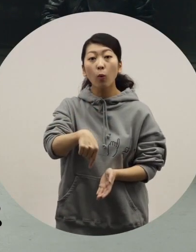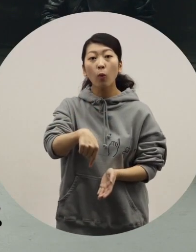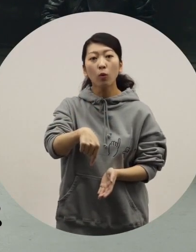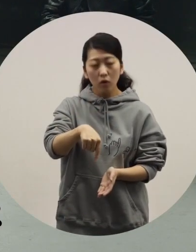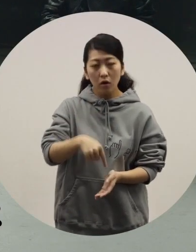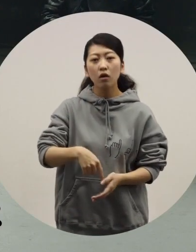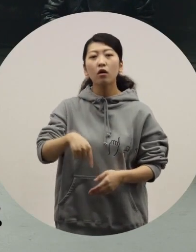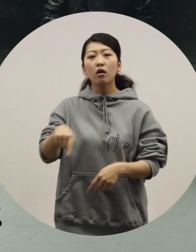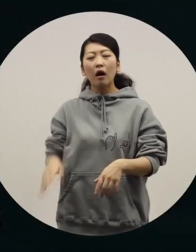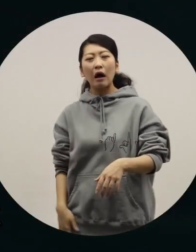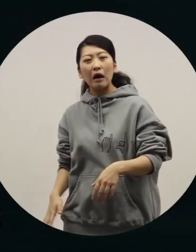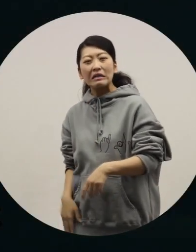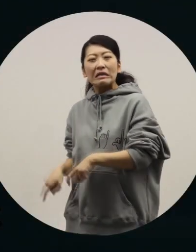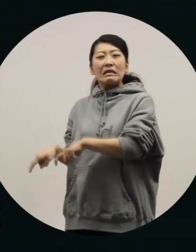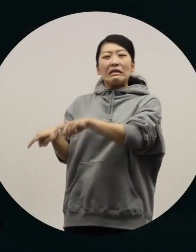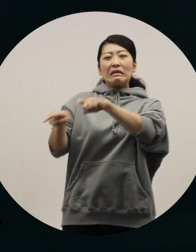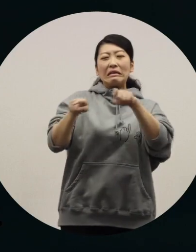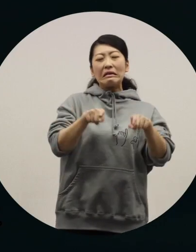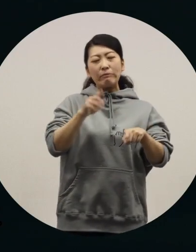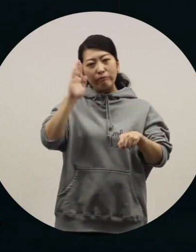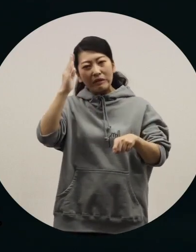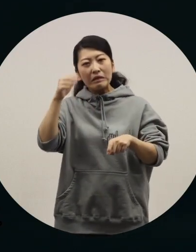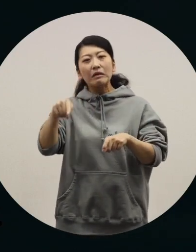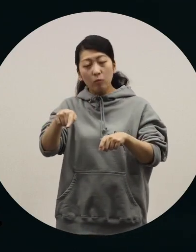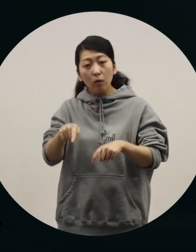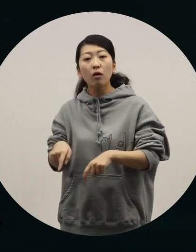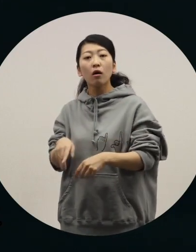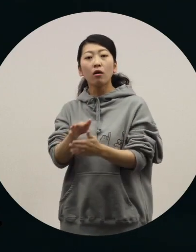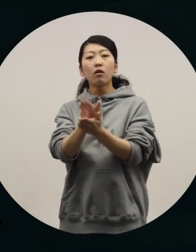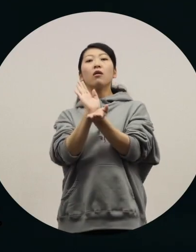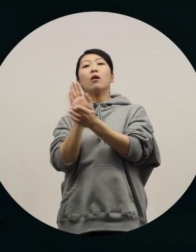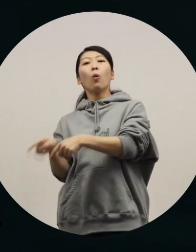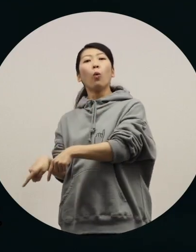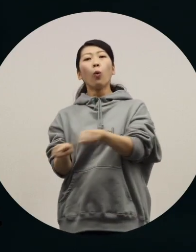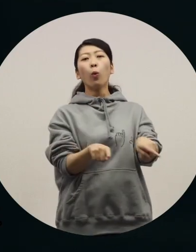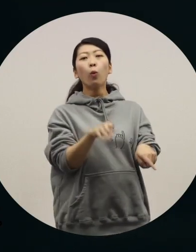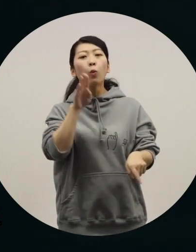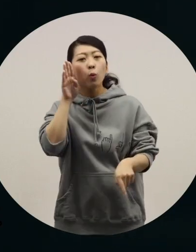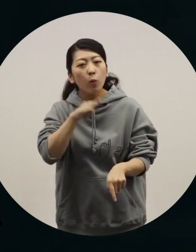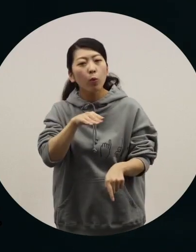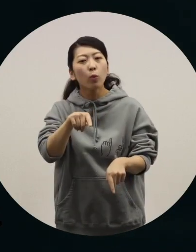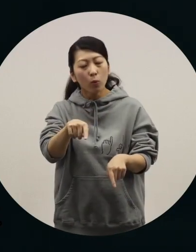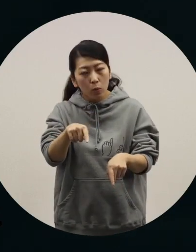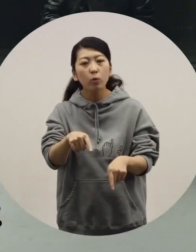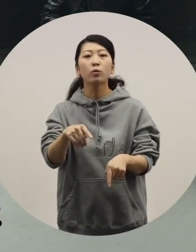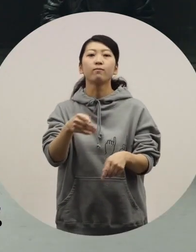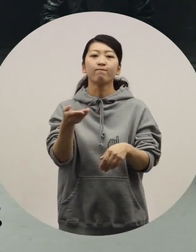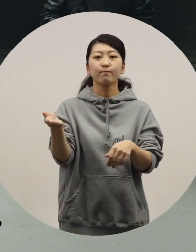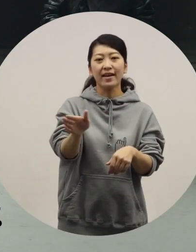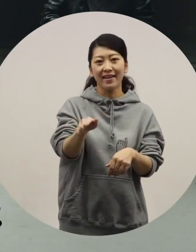so people who find it difficult to raise their legs can get into the seat easily.